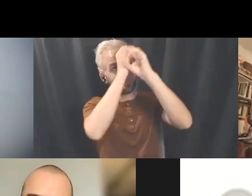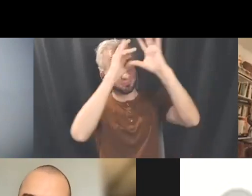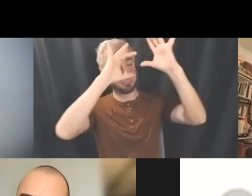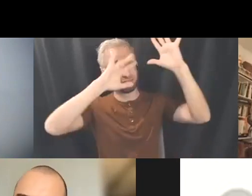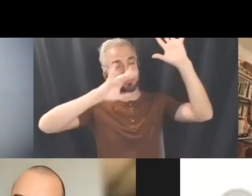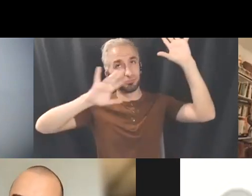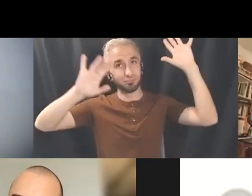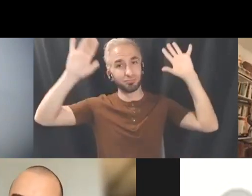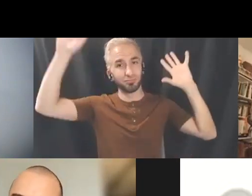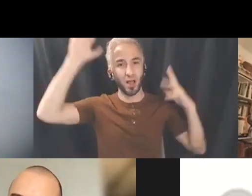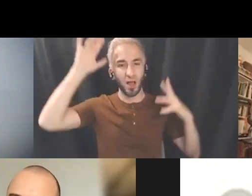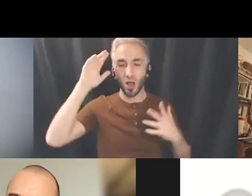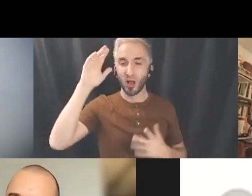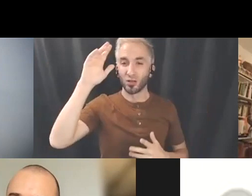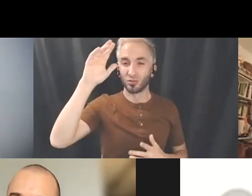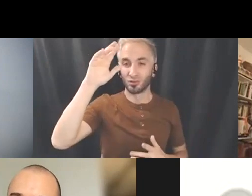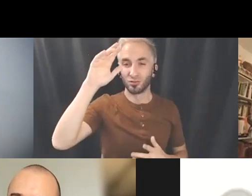I'm going to go lie in a corner or something.